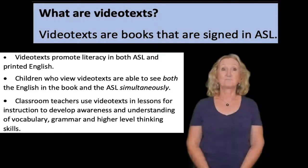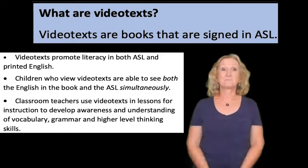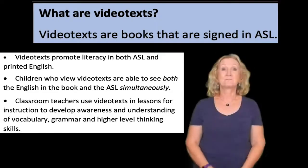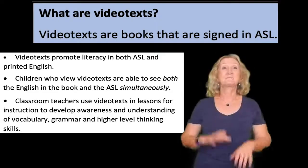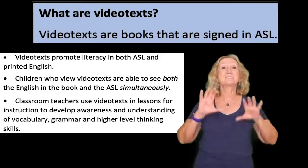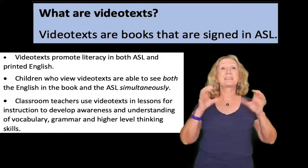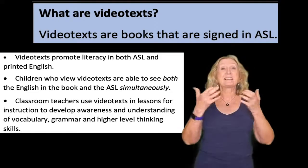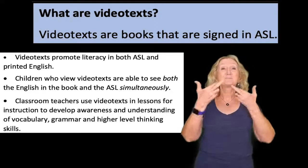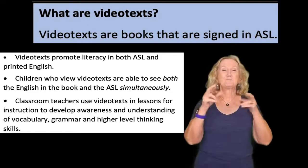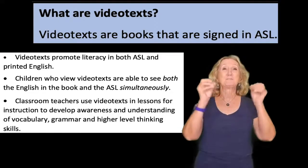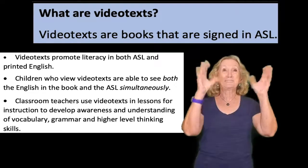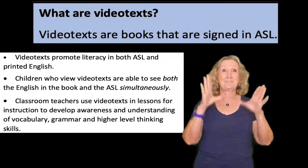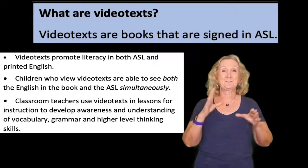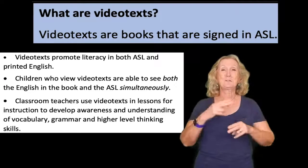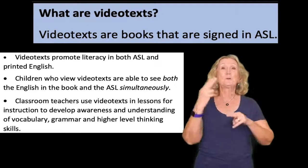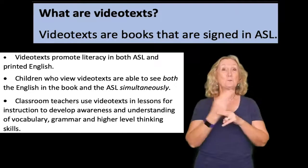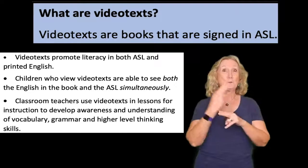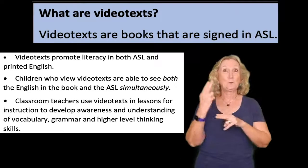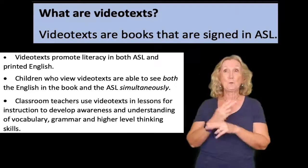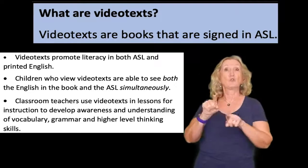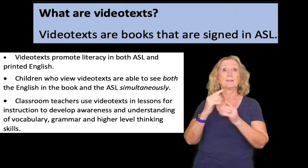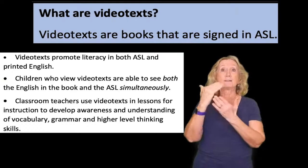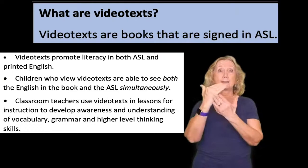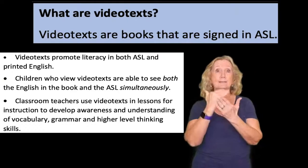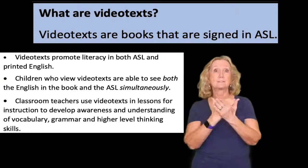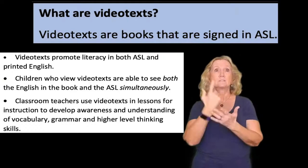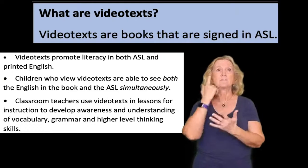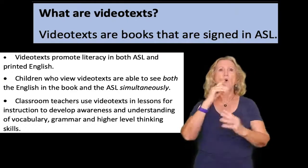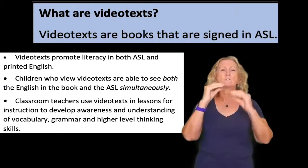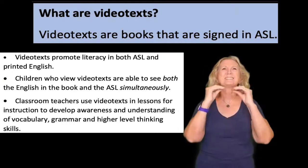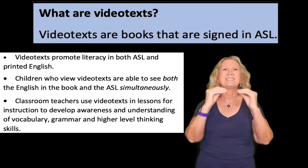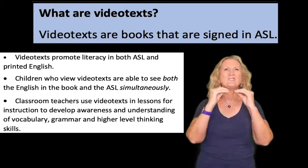classroom teachers use video text in